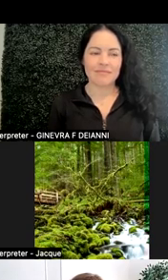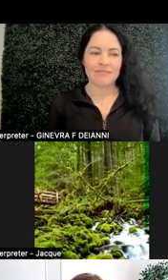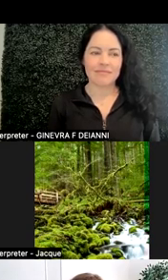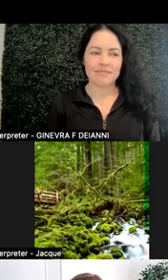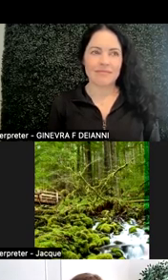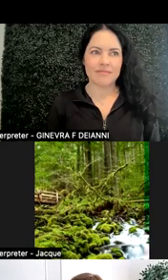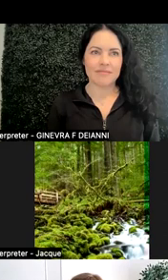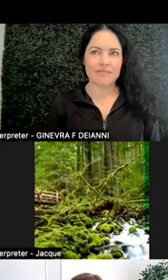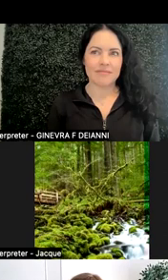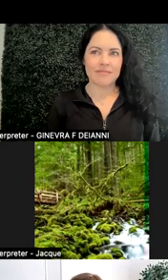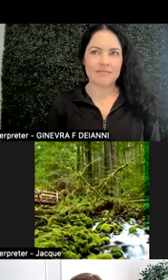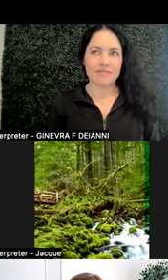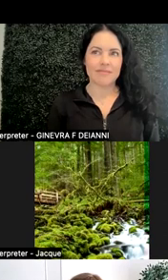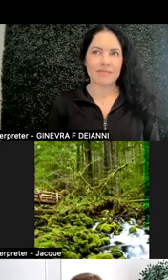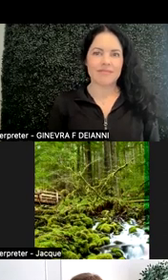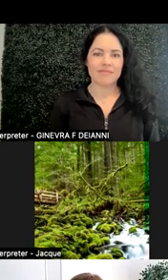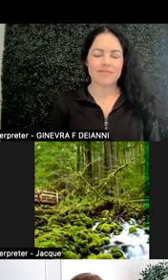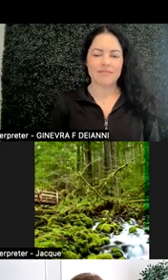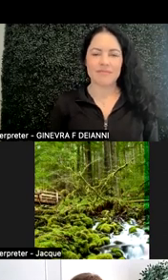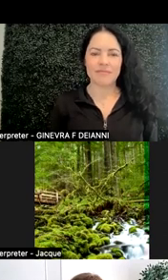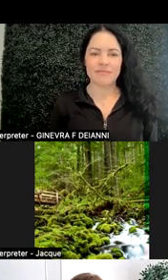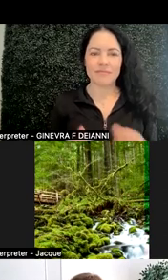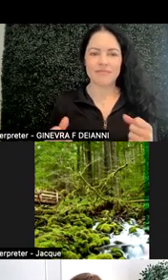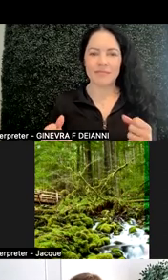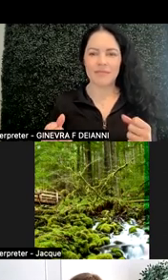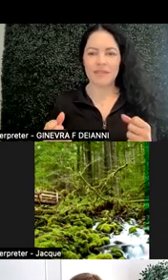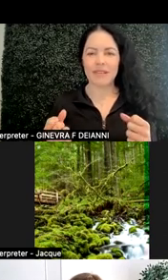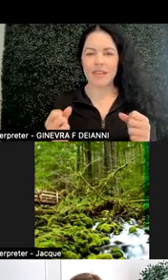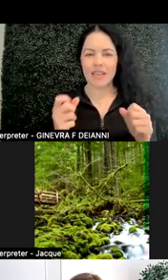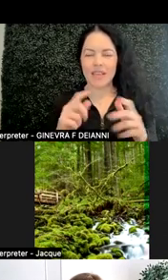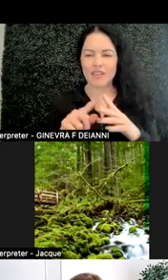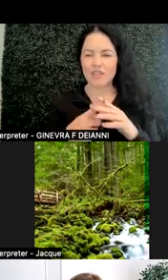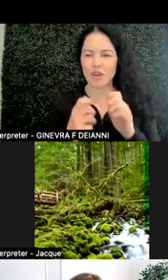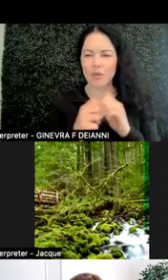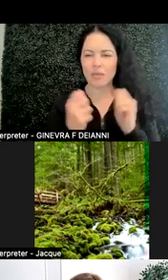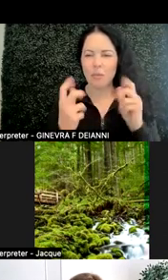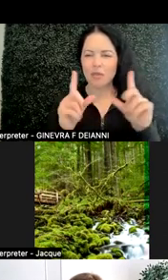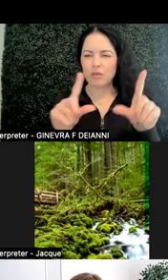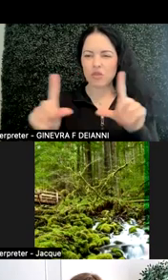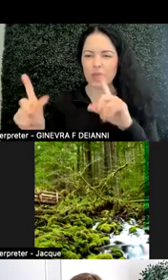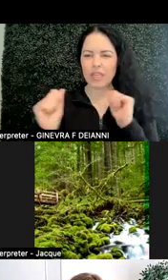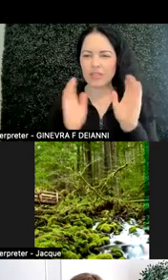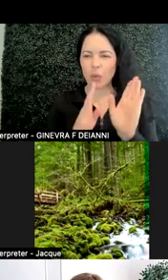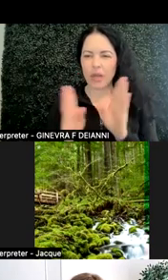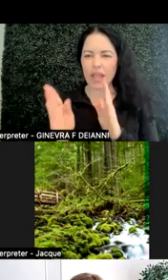Seems like this when you get started and your multiple screens. Like to get everything organized so I can see the chat